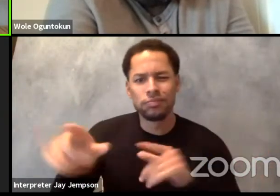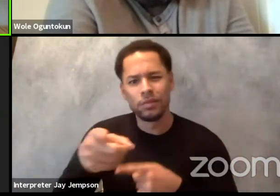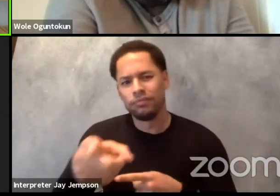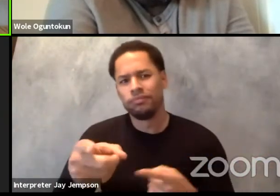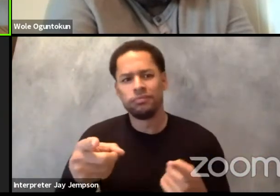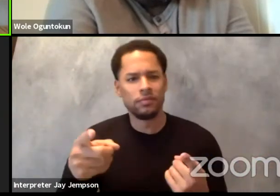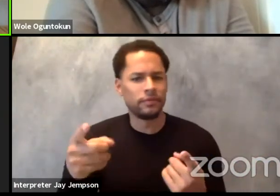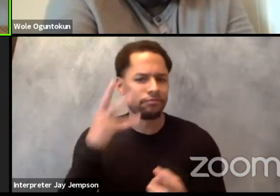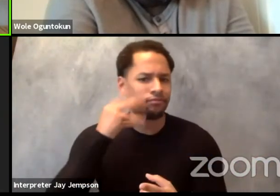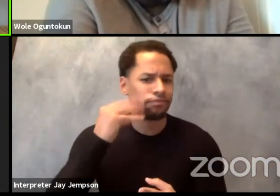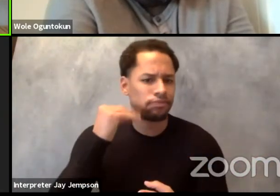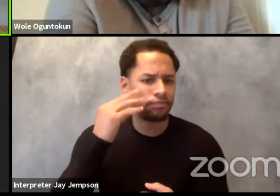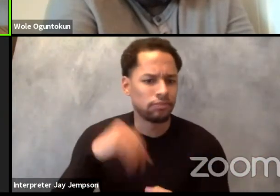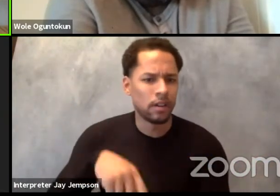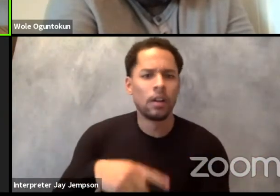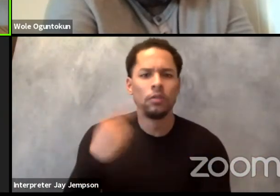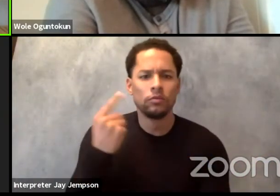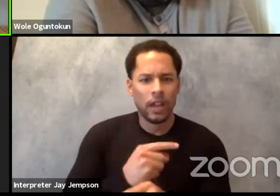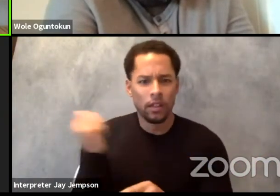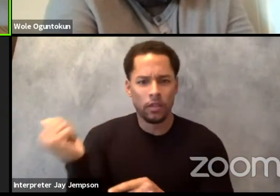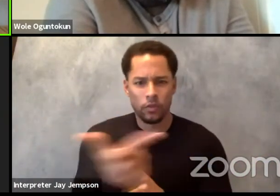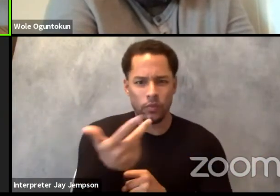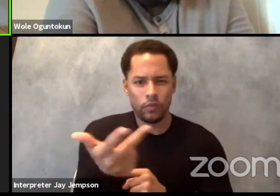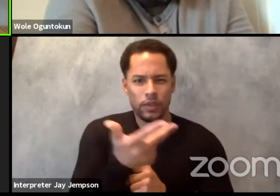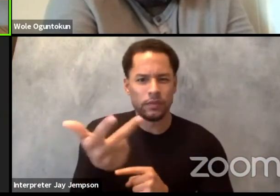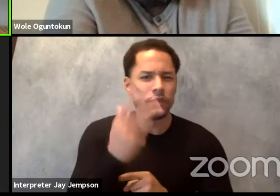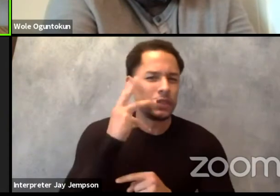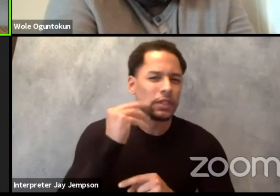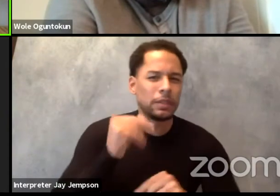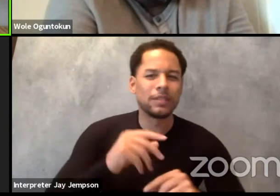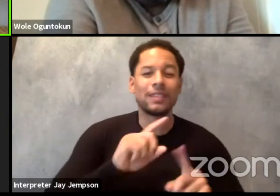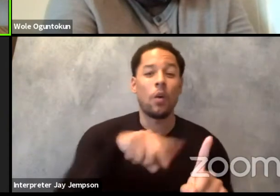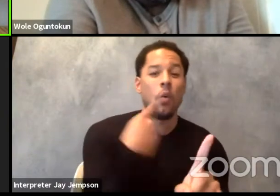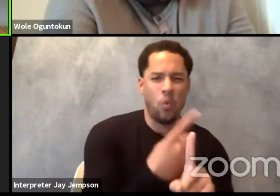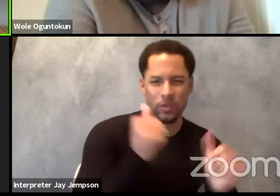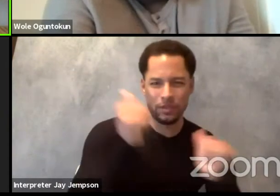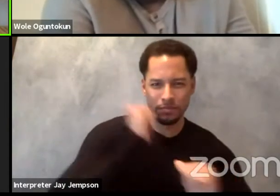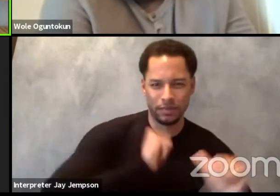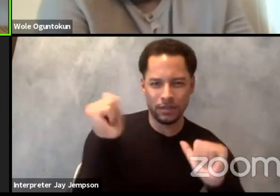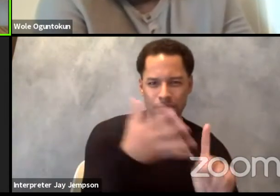the three of you obviously. So over to you Oga Wole and then will pass it over to Adham.